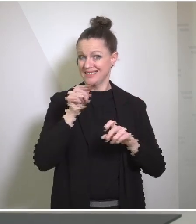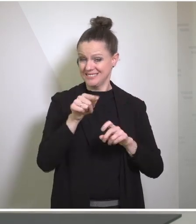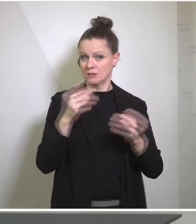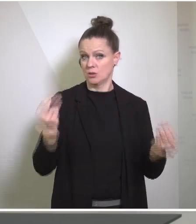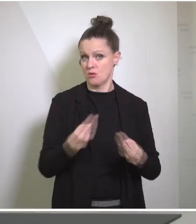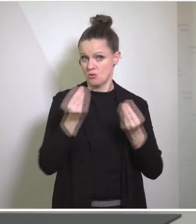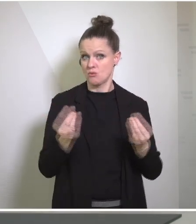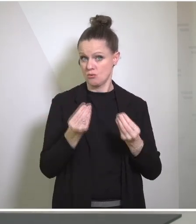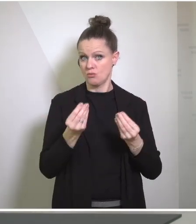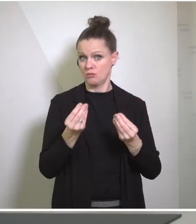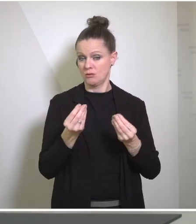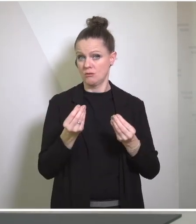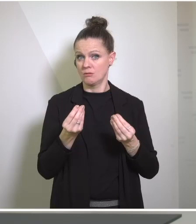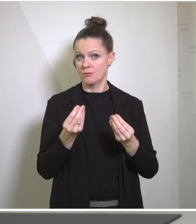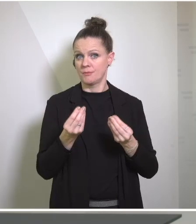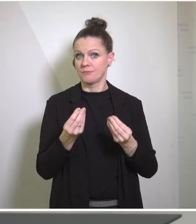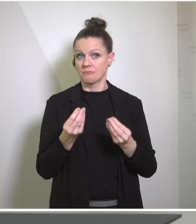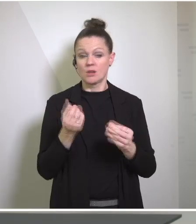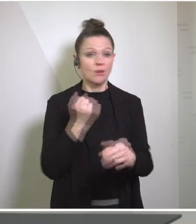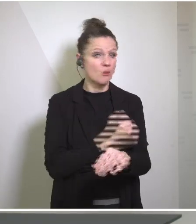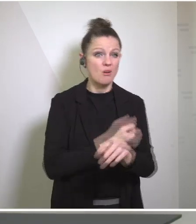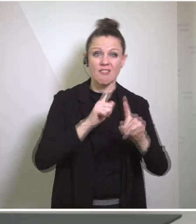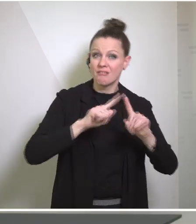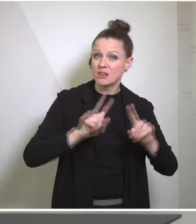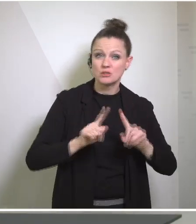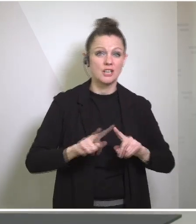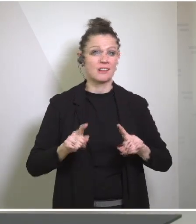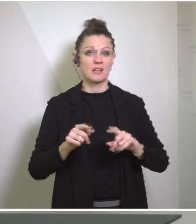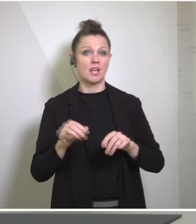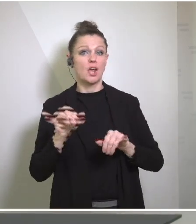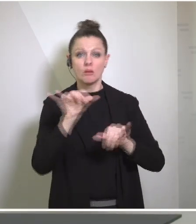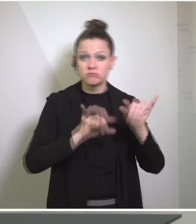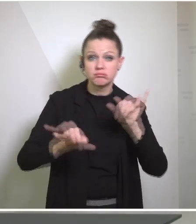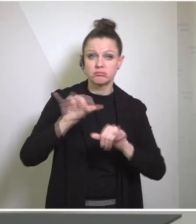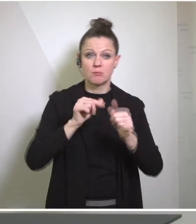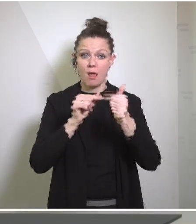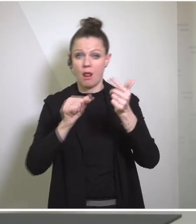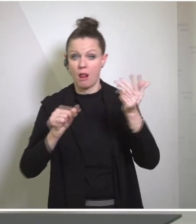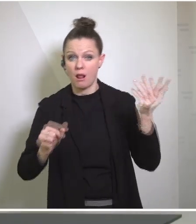with the fact that other drugs - methamphetamines, ketamine, captagon - in different parts of the